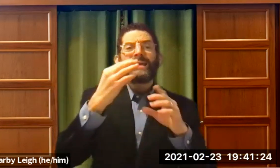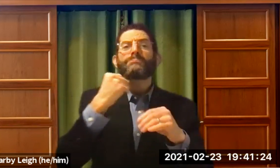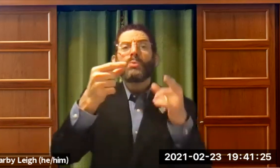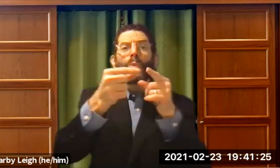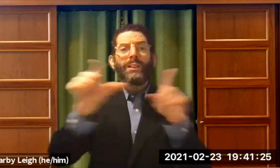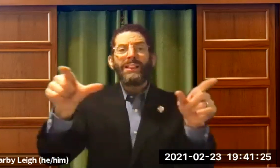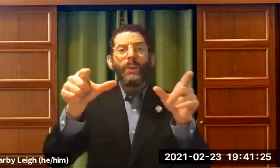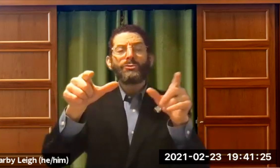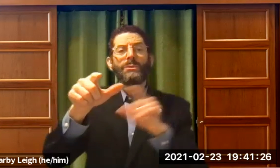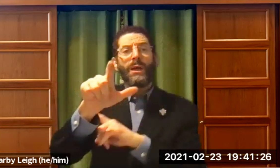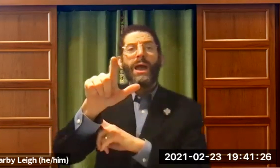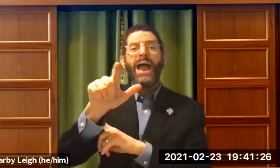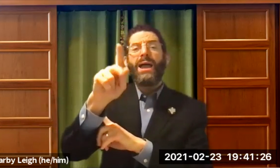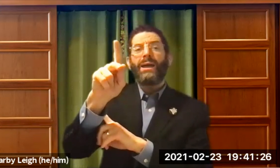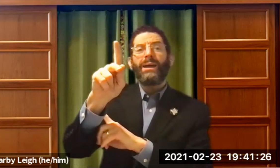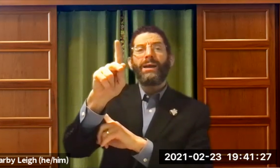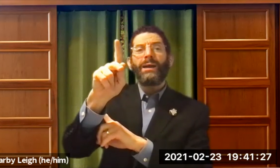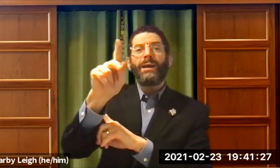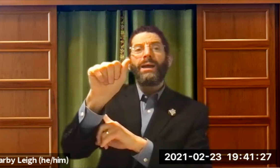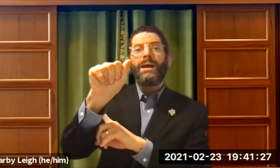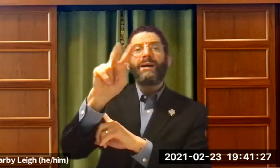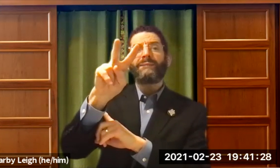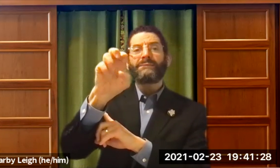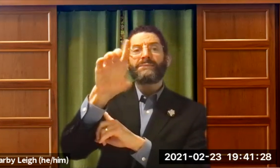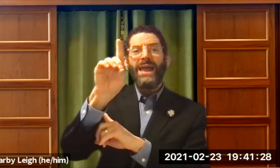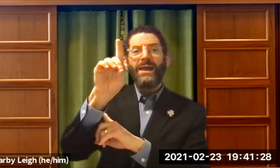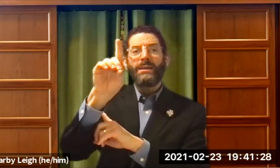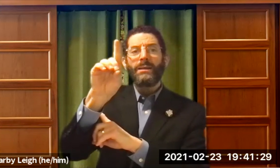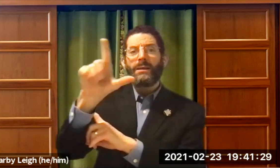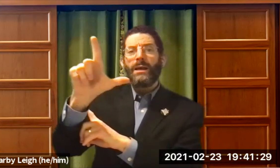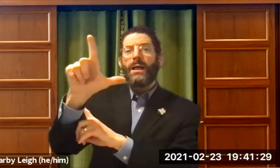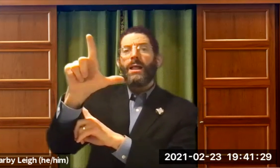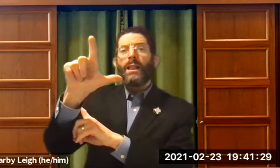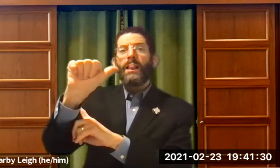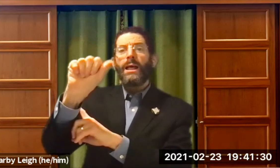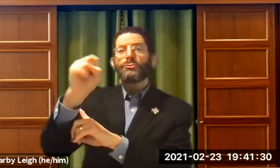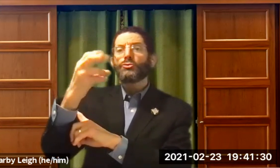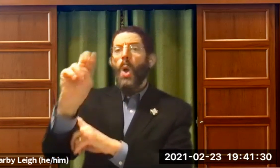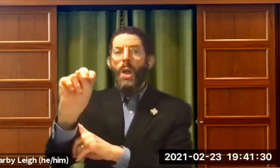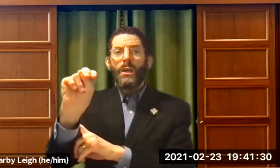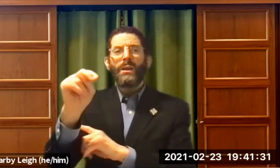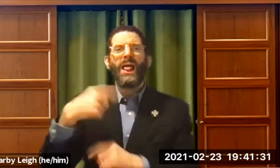I don't speak well"